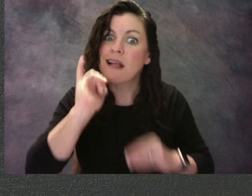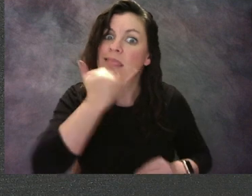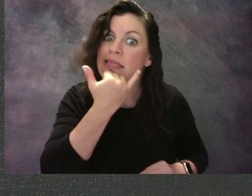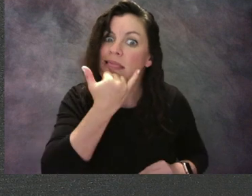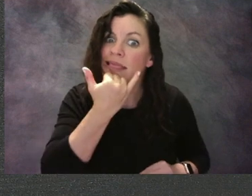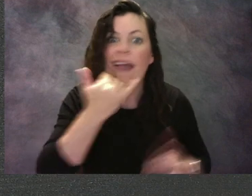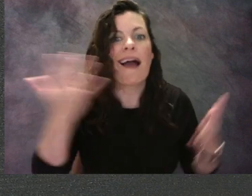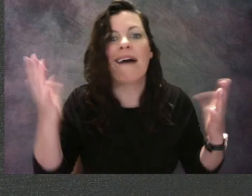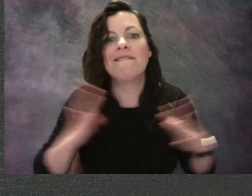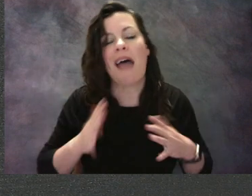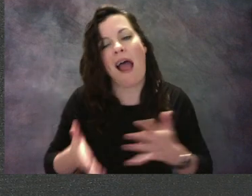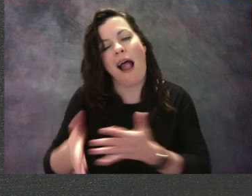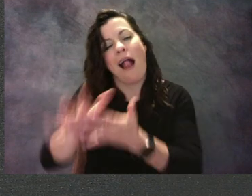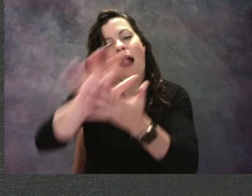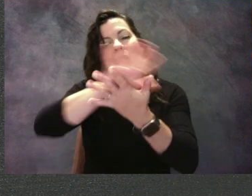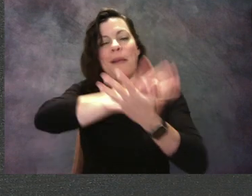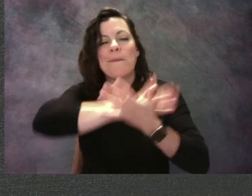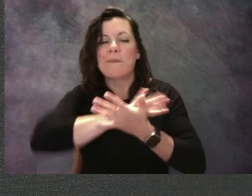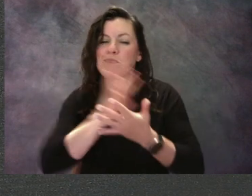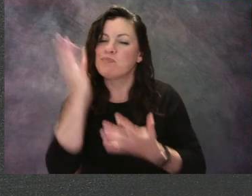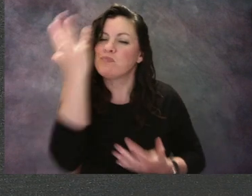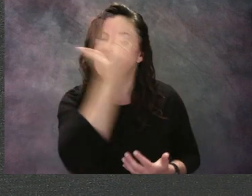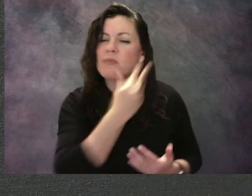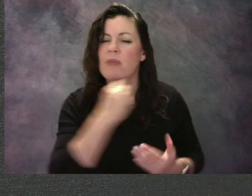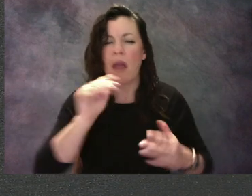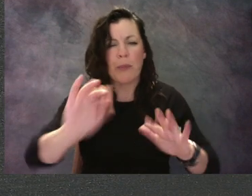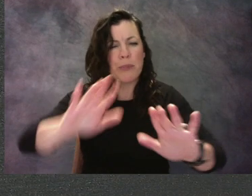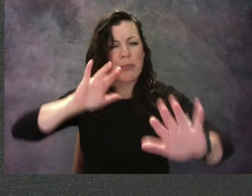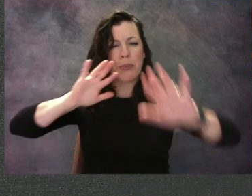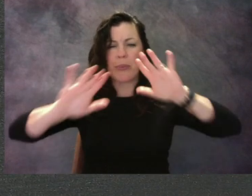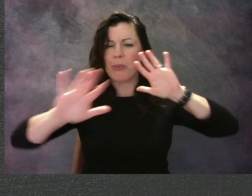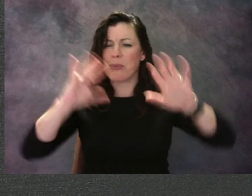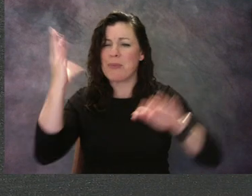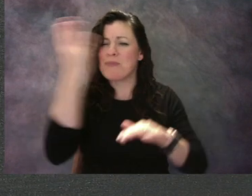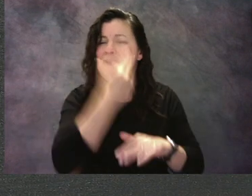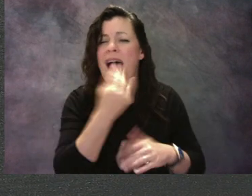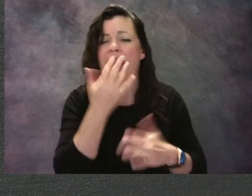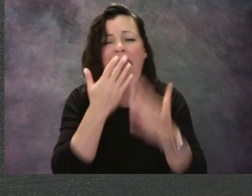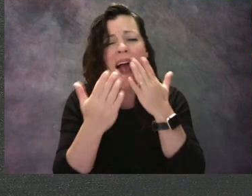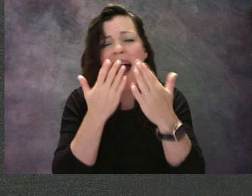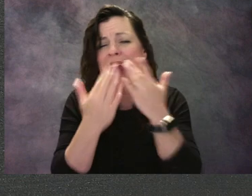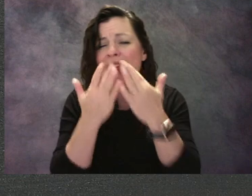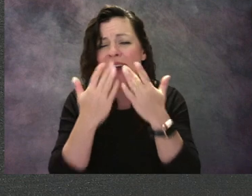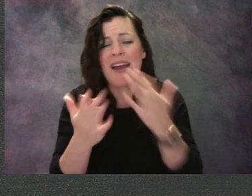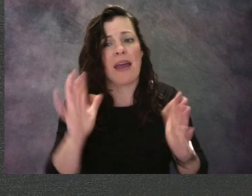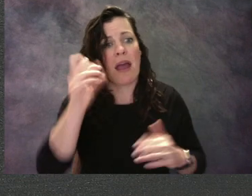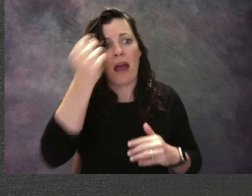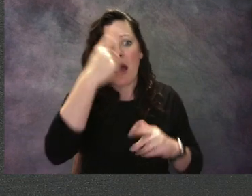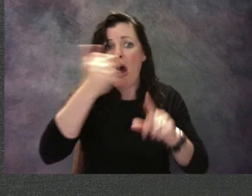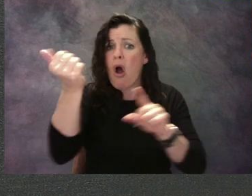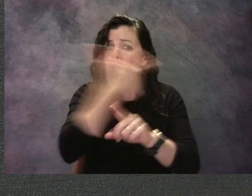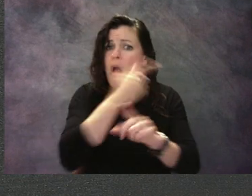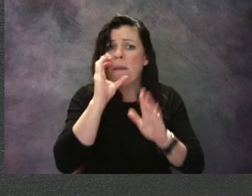The jungles glowed with their bright colors. Each one was different, each one was beautiful, and even with all her mistakes,